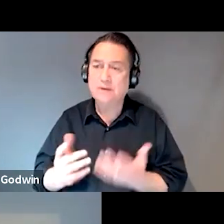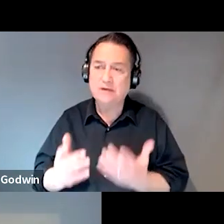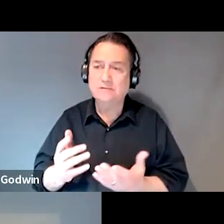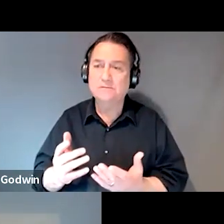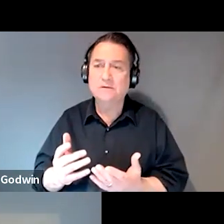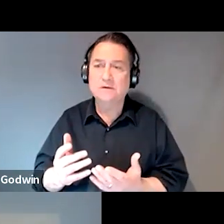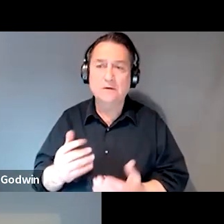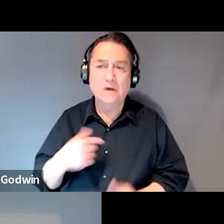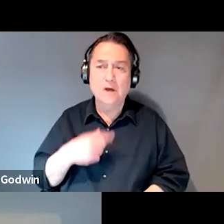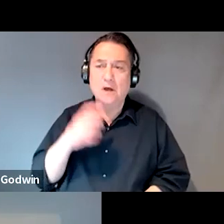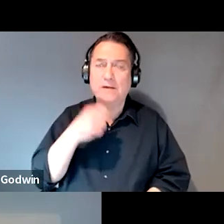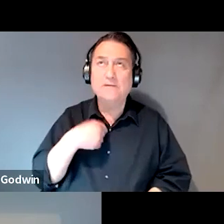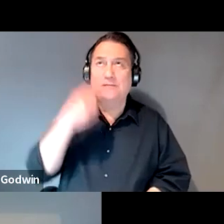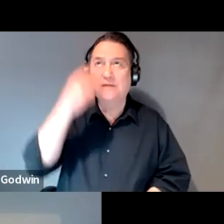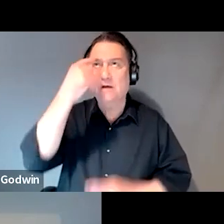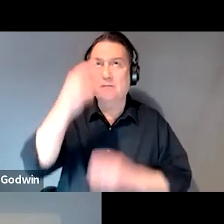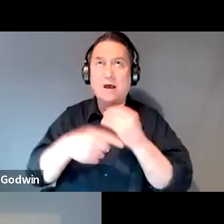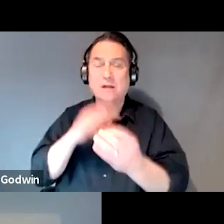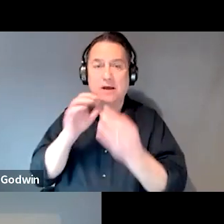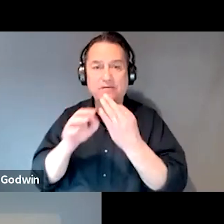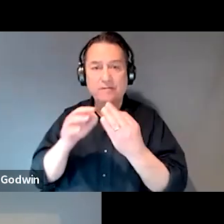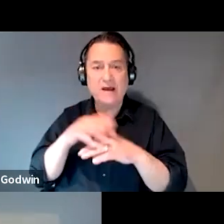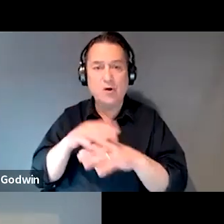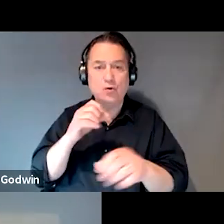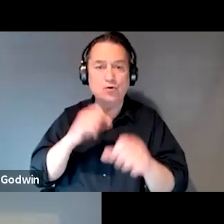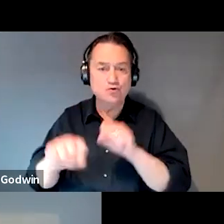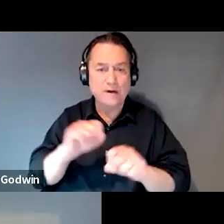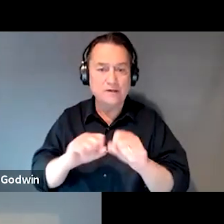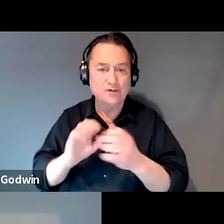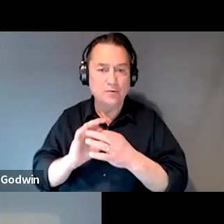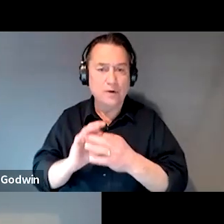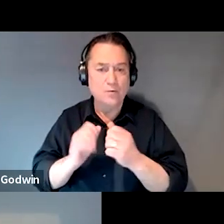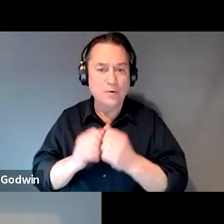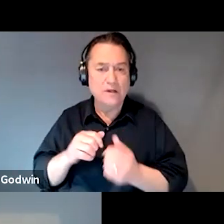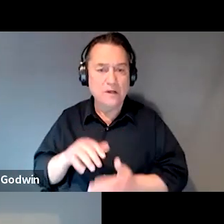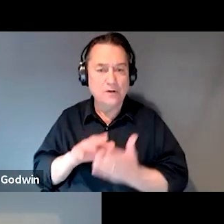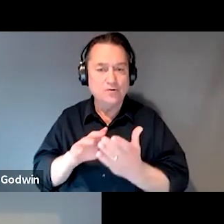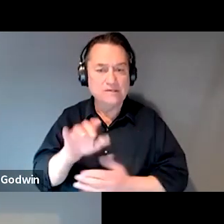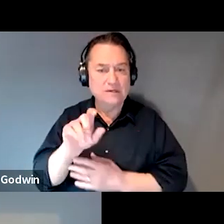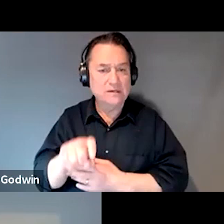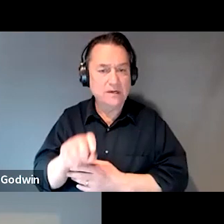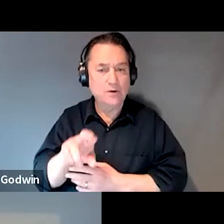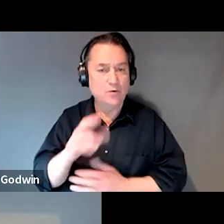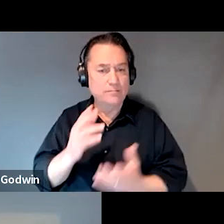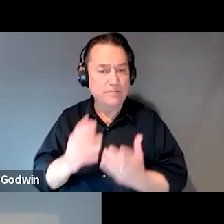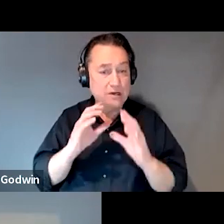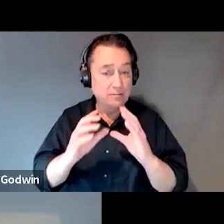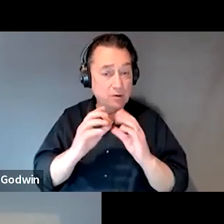I guess thinking about, you know, feedback on strategies related to kind of addressing that need or maybe communicating with doctors